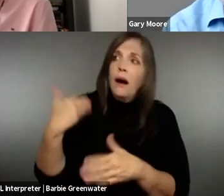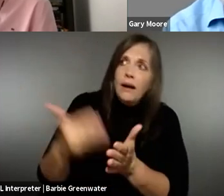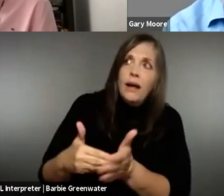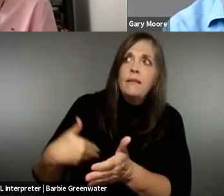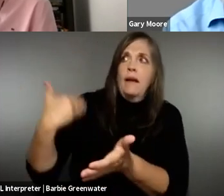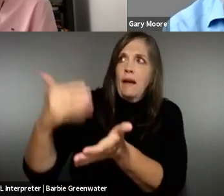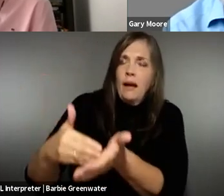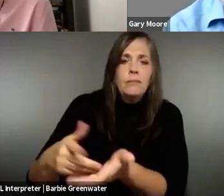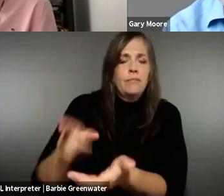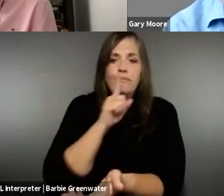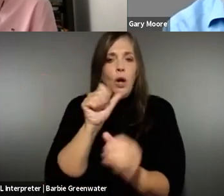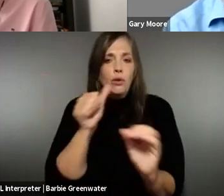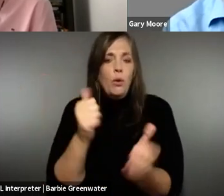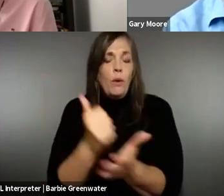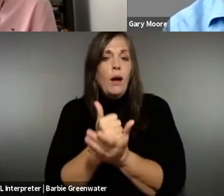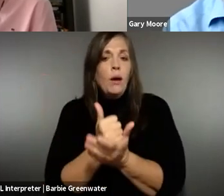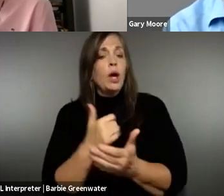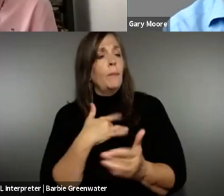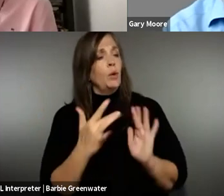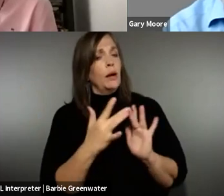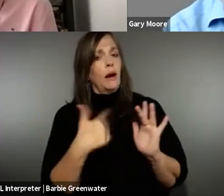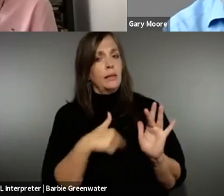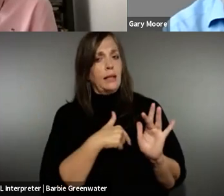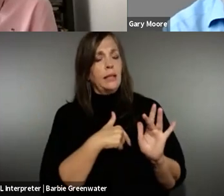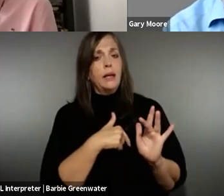answer, reported it further, didn't receive an answer. You can contact us